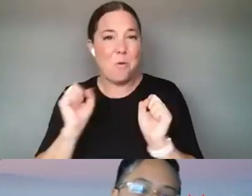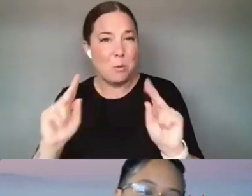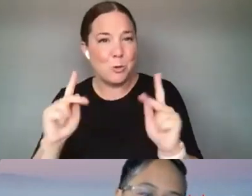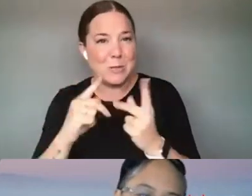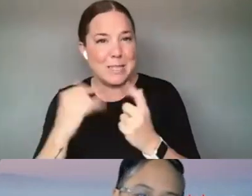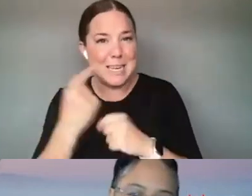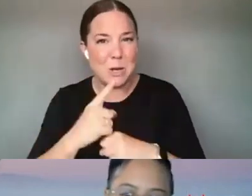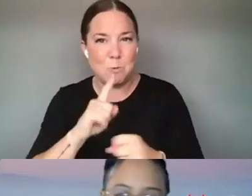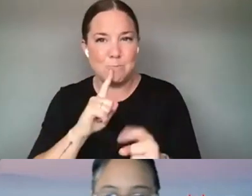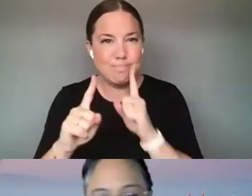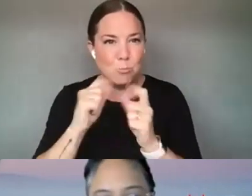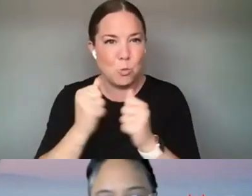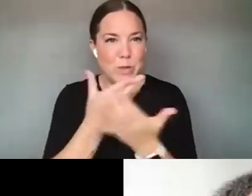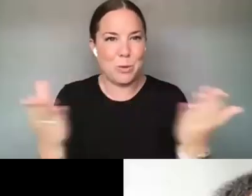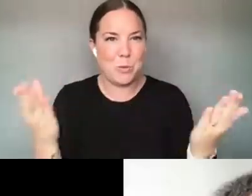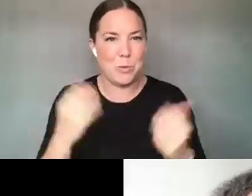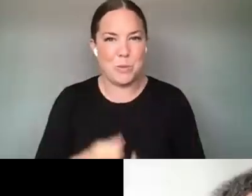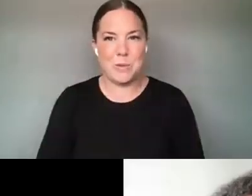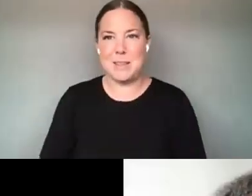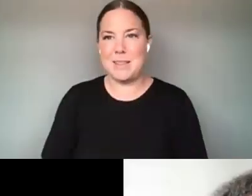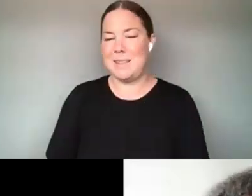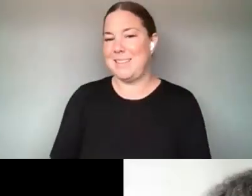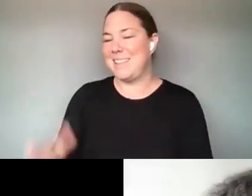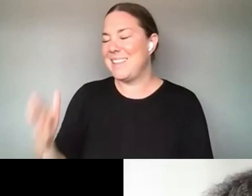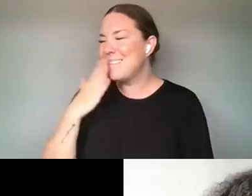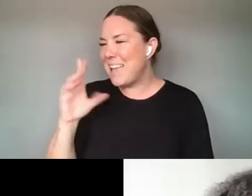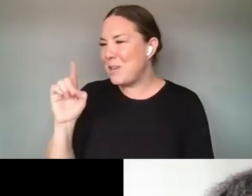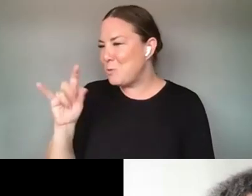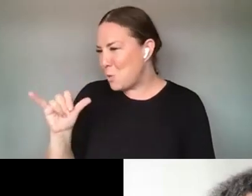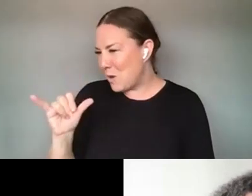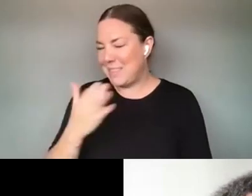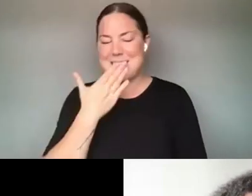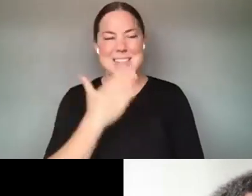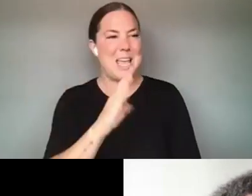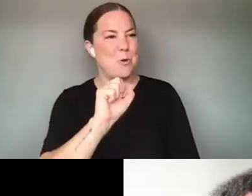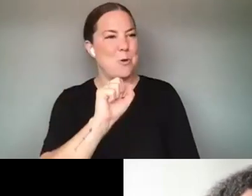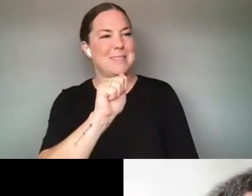GREAT. THANK YOU, DOROTHY. THANK YOU, SABER. GREATLY APPRECIATE IT. SO WE'RE GOING TO CONCLUDE.